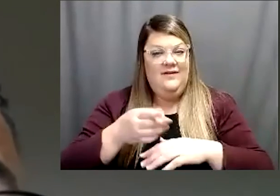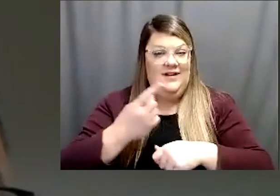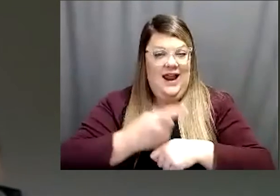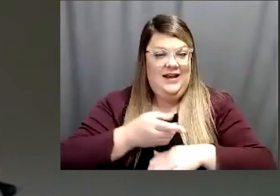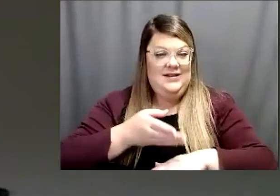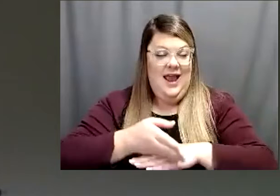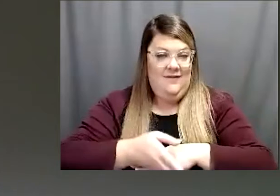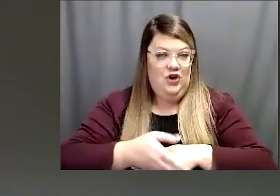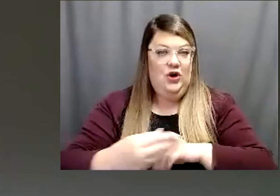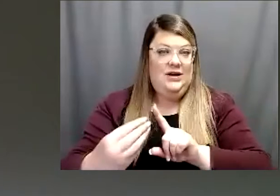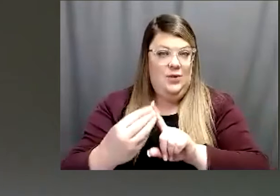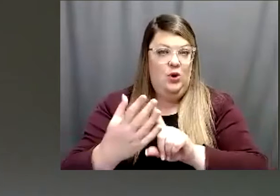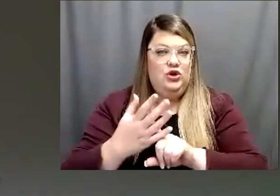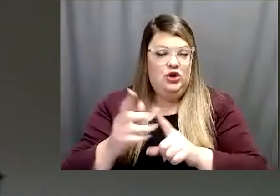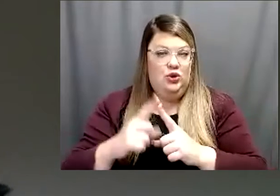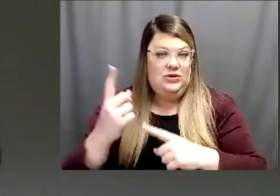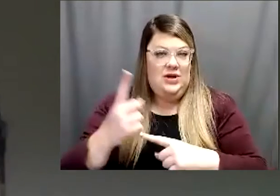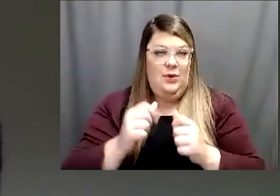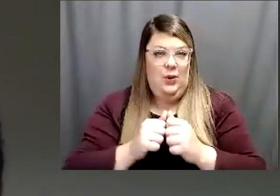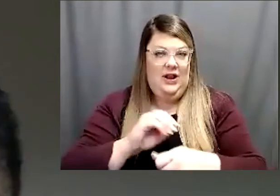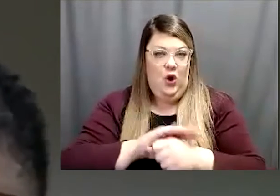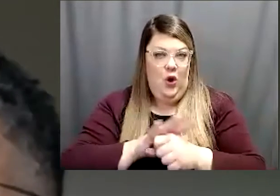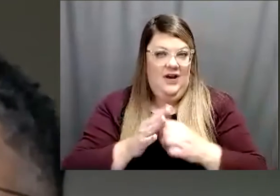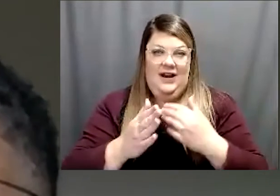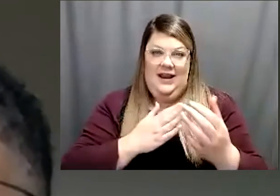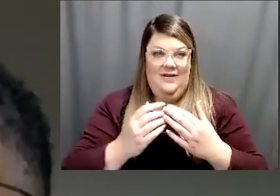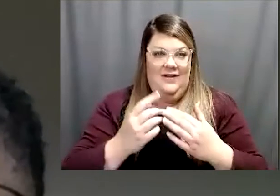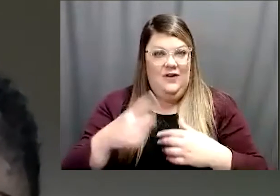um exposure to somebody with COVID even for those who were vaccinated.